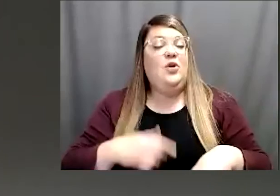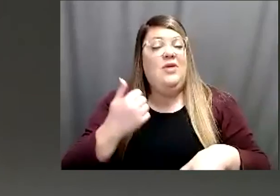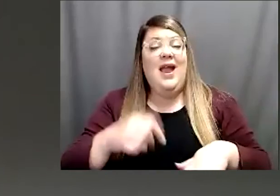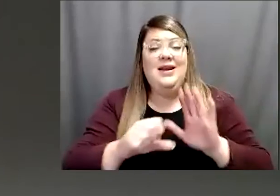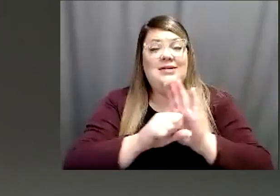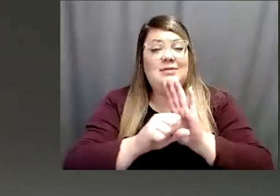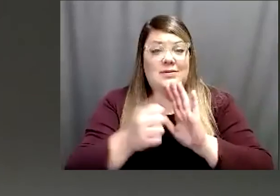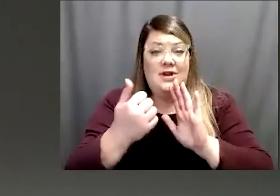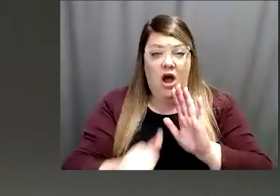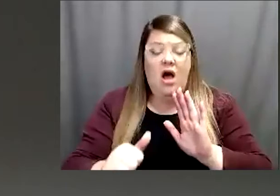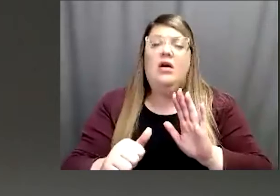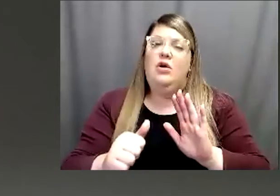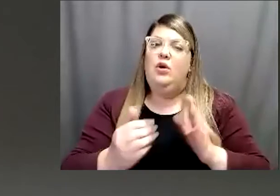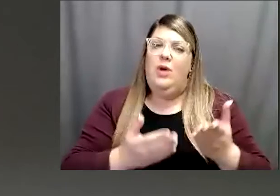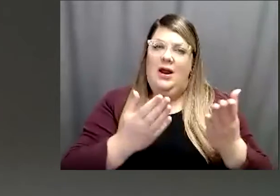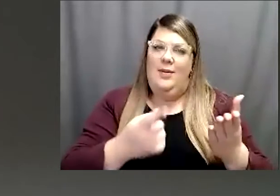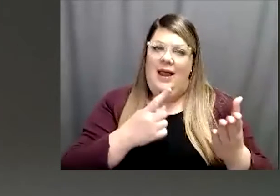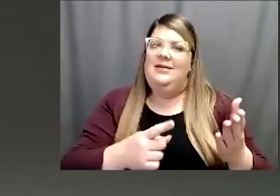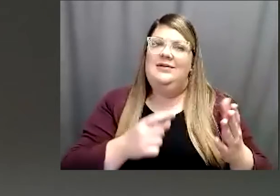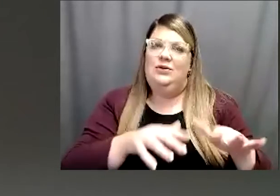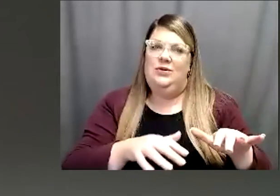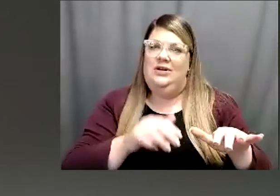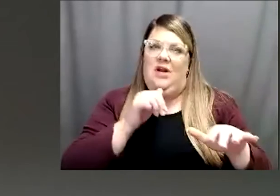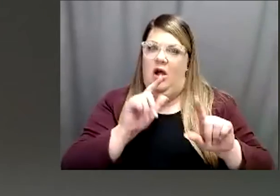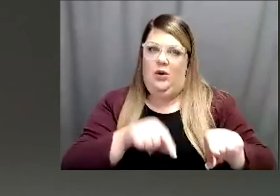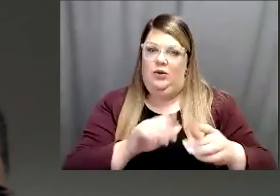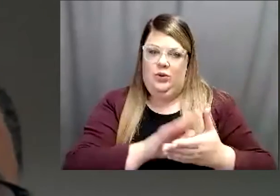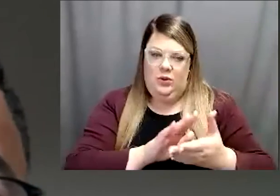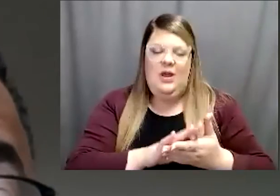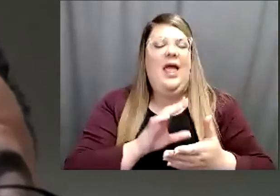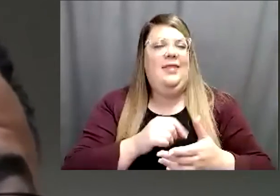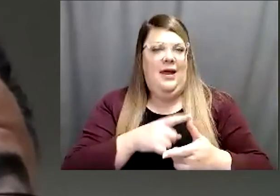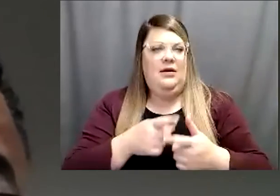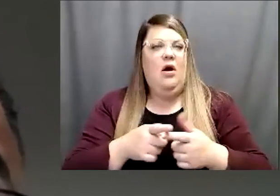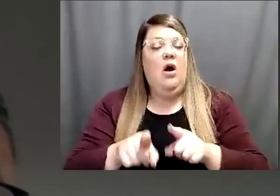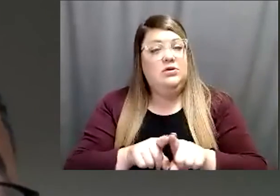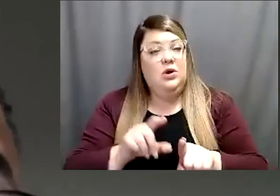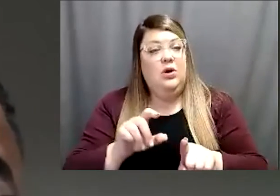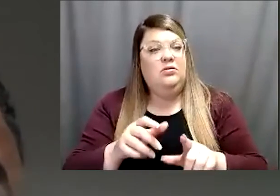you you you should get tested and then of course if you're ill if you're experiencing any of those